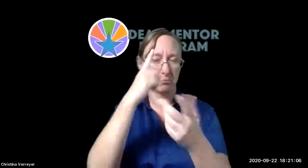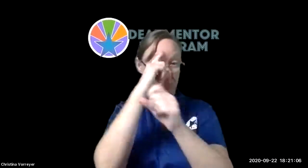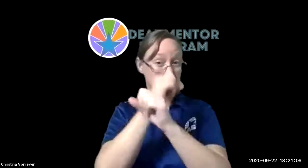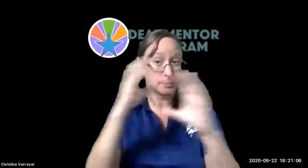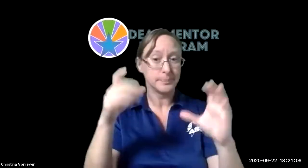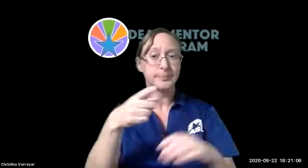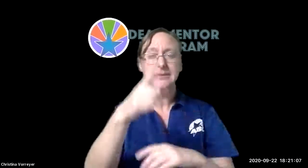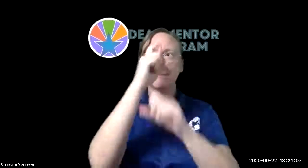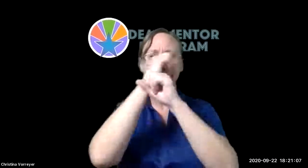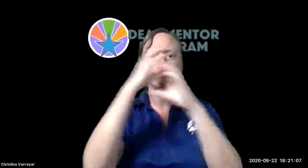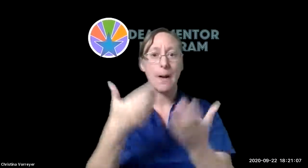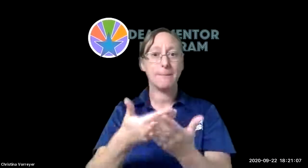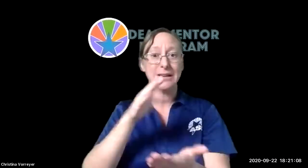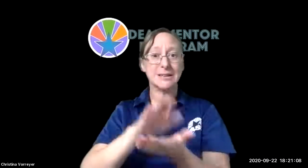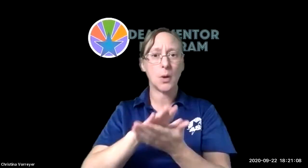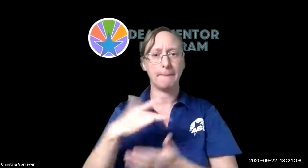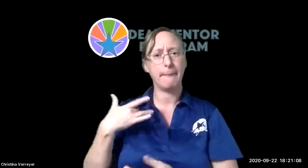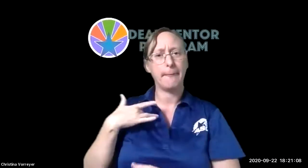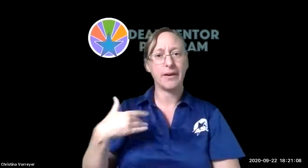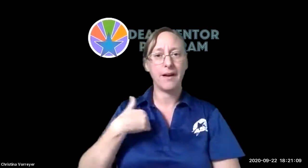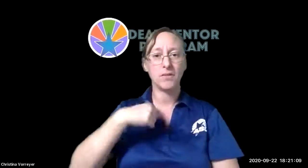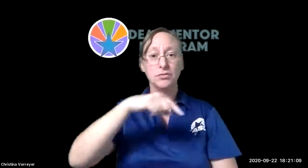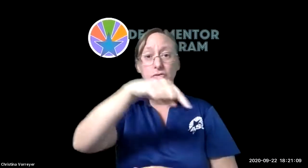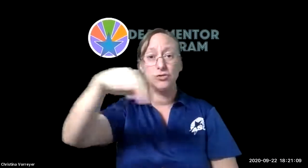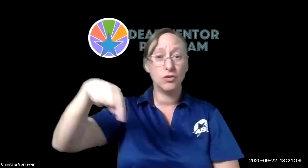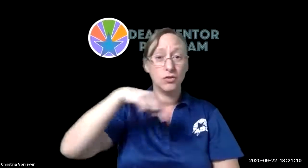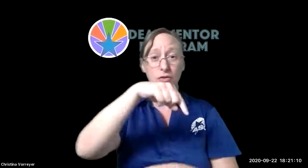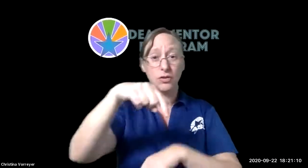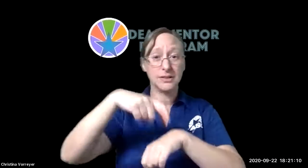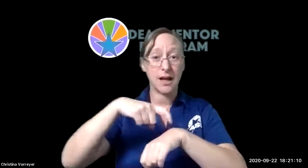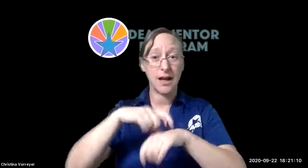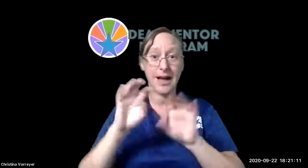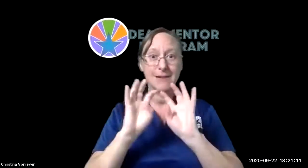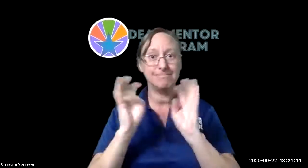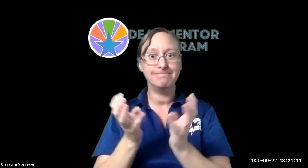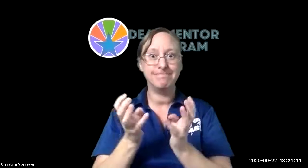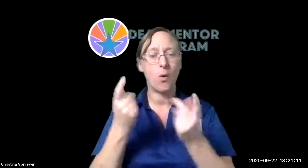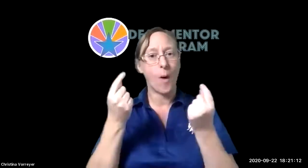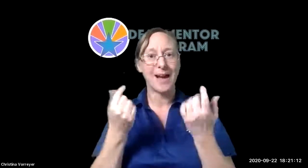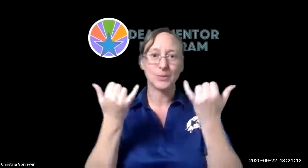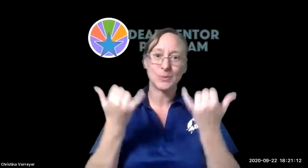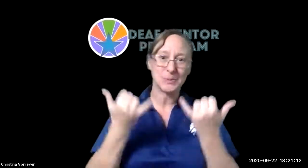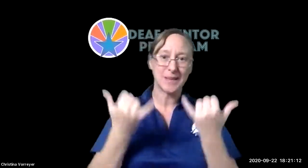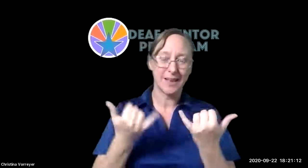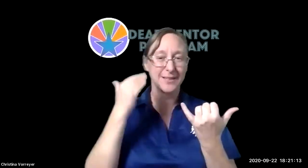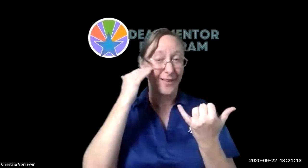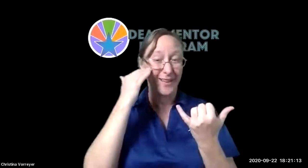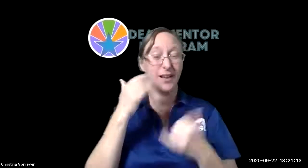and family huddle i'll give you an idea of what that is um in preschool typically kids will have